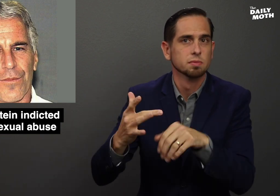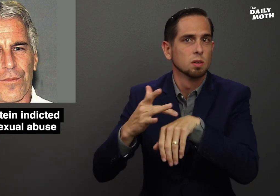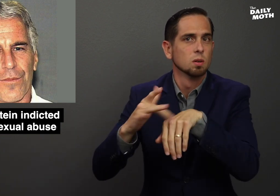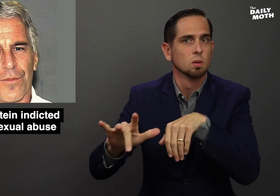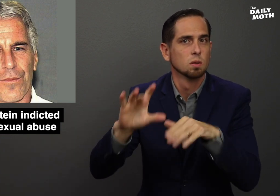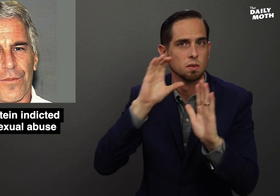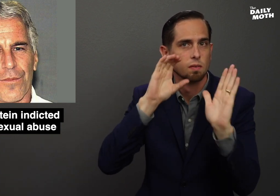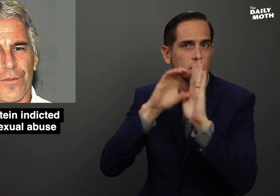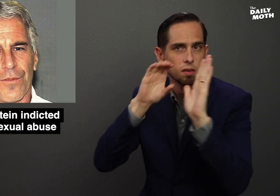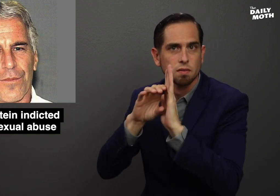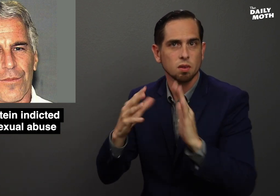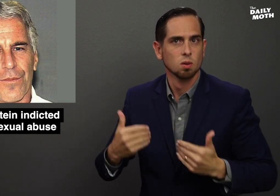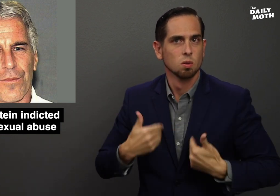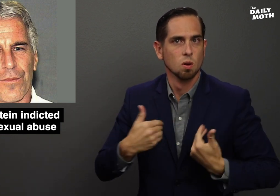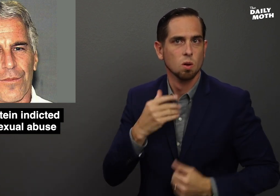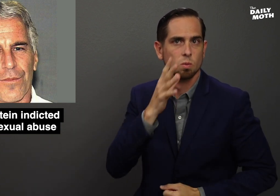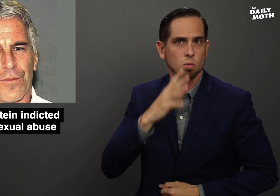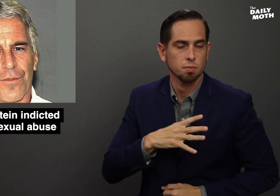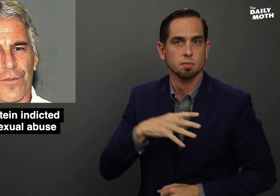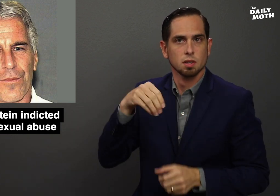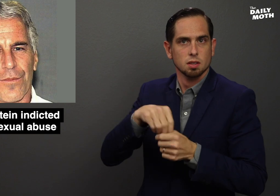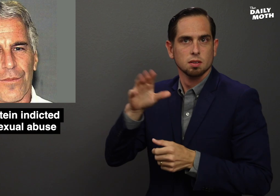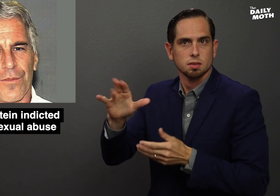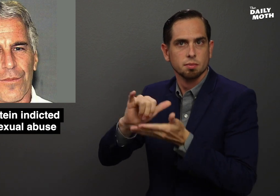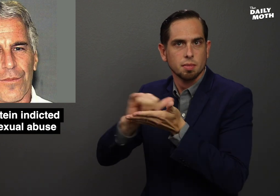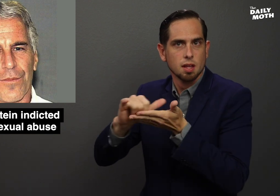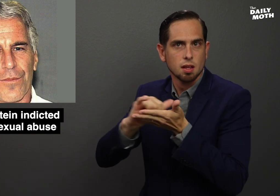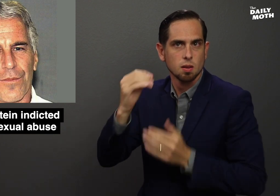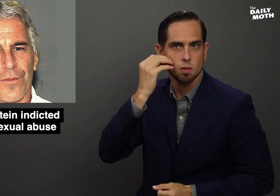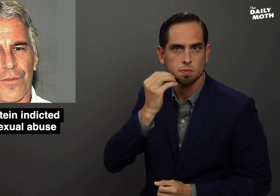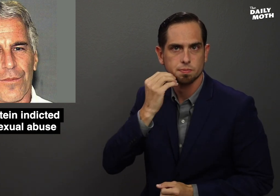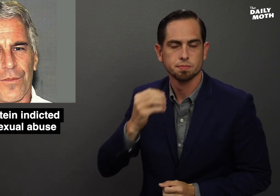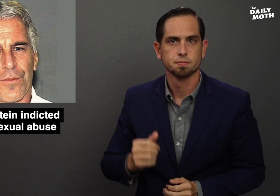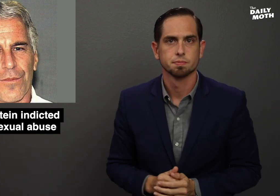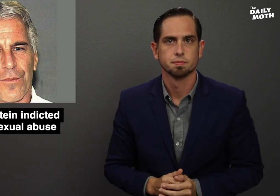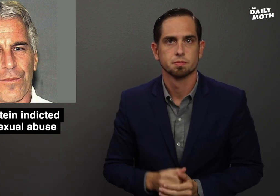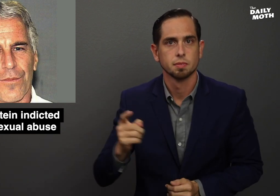of nude photographs of young women at his Manhattan home.